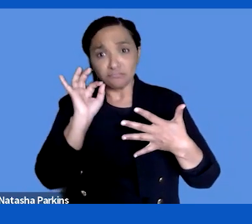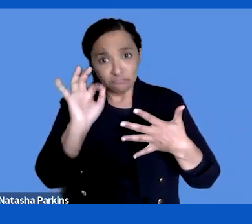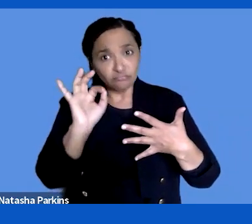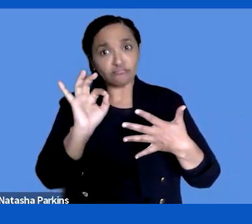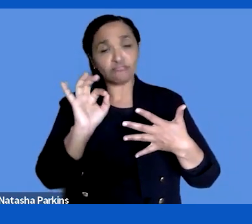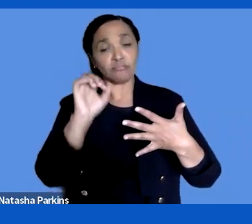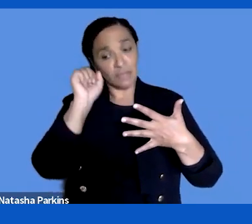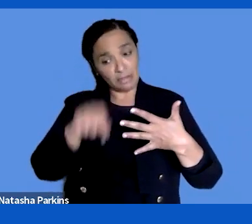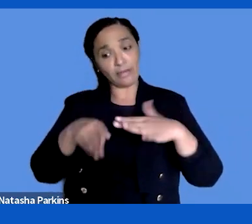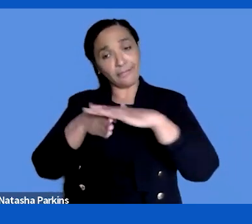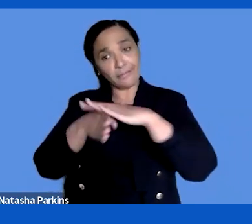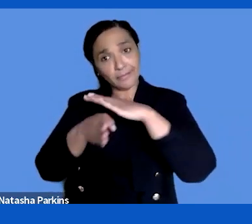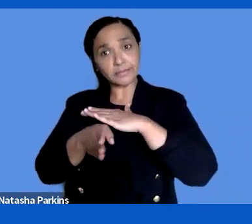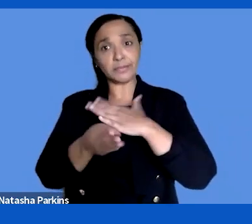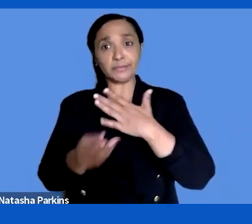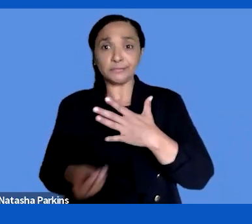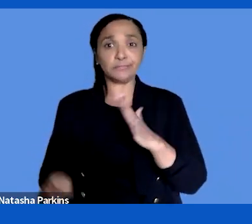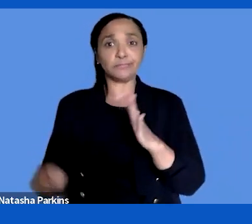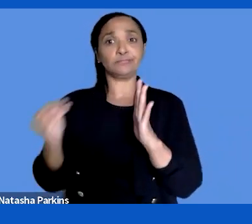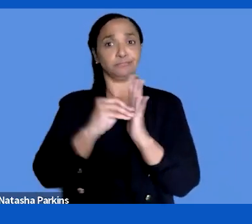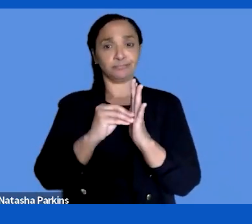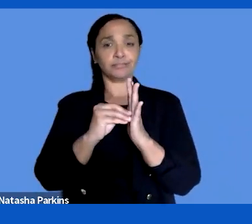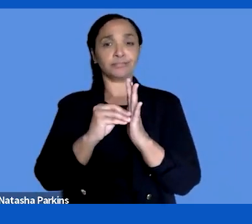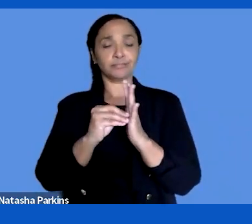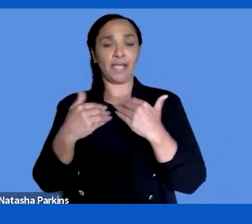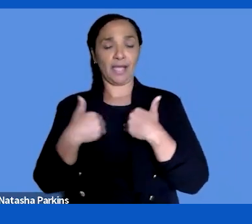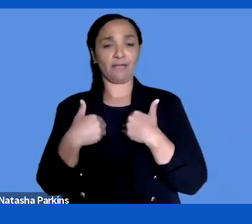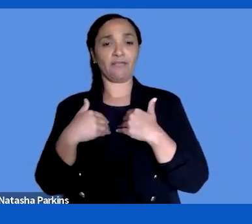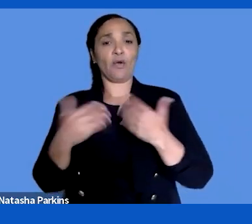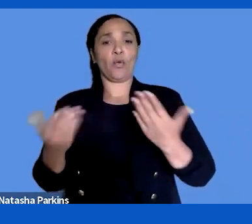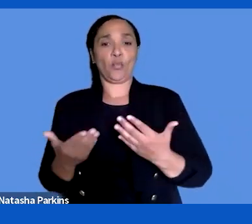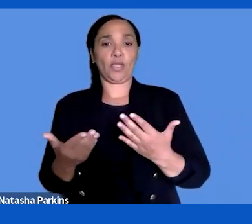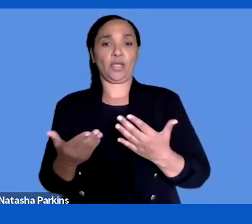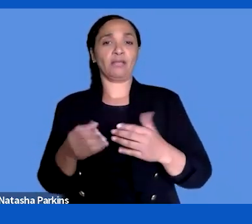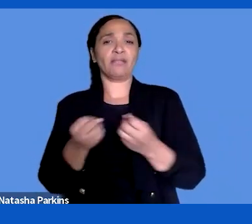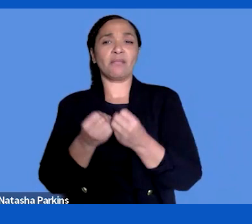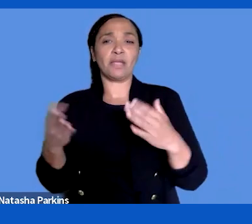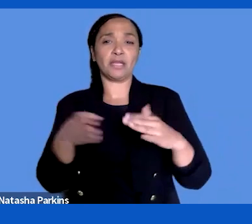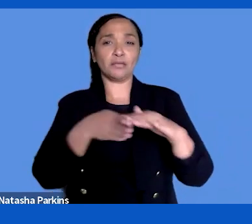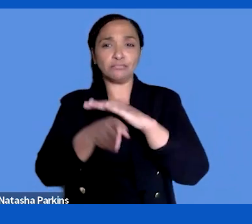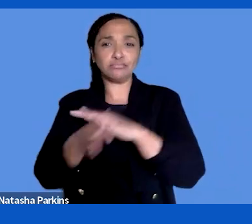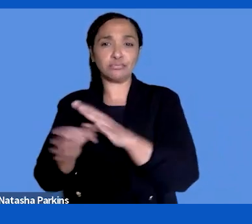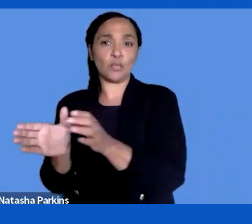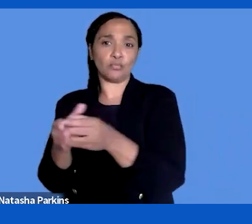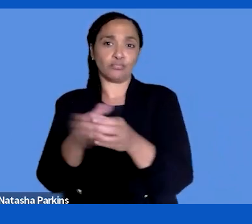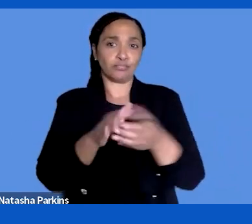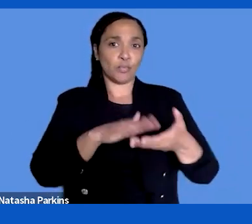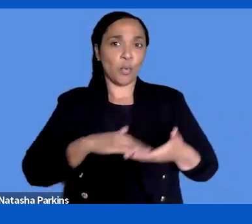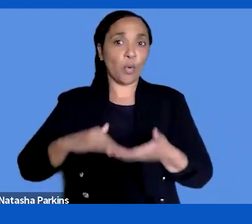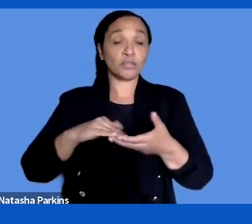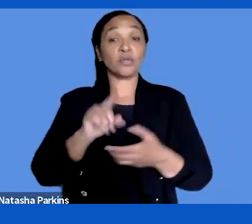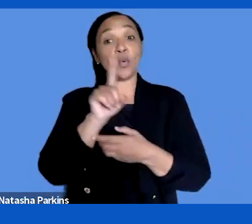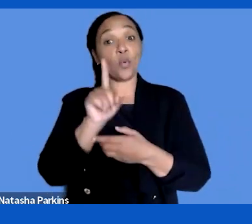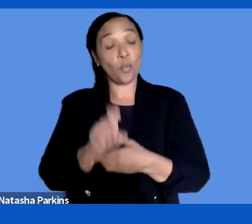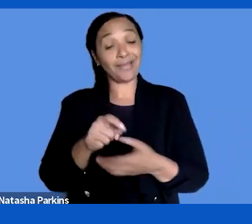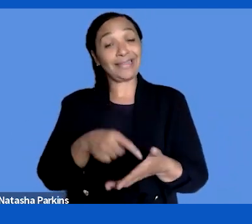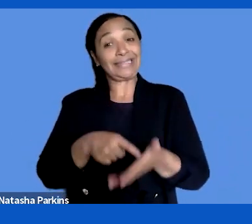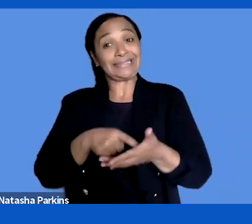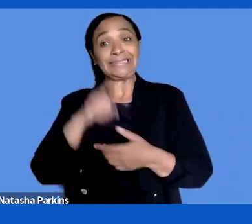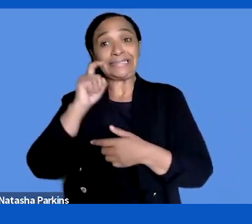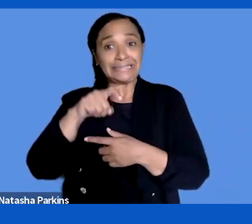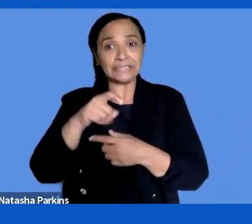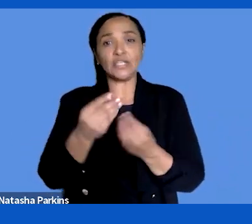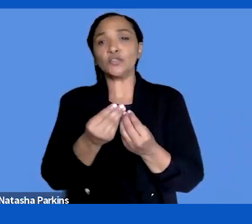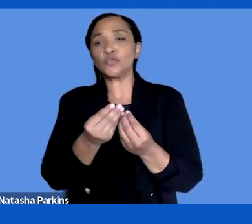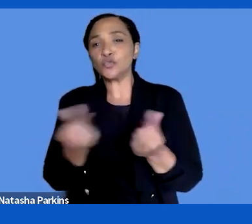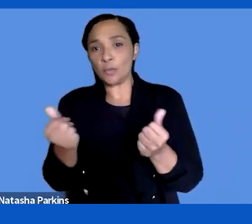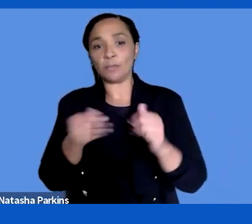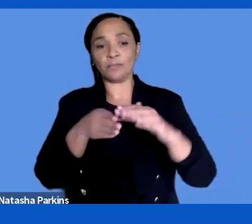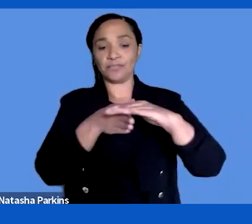into the a lot of organizations by requiring some level of accessibility. Then we're gradually